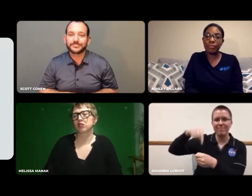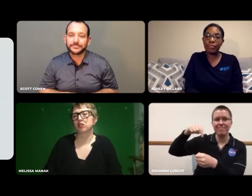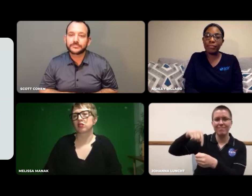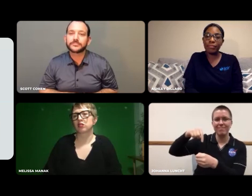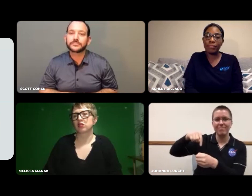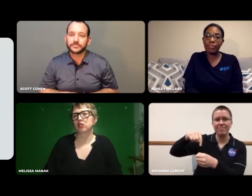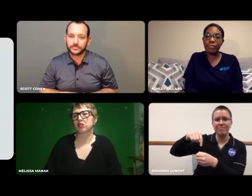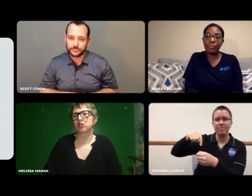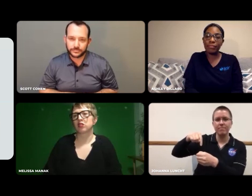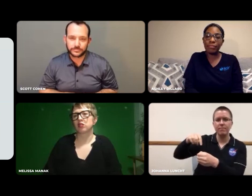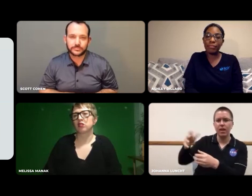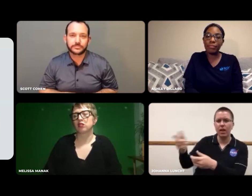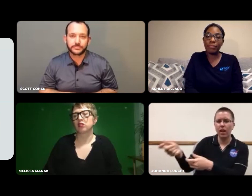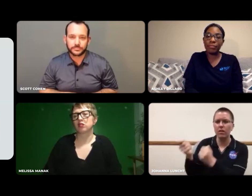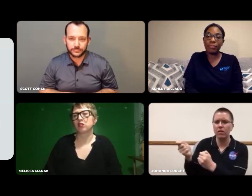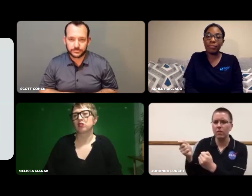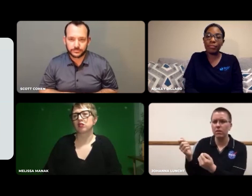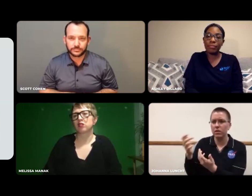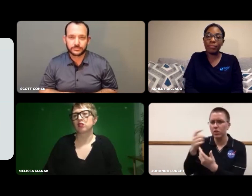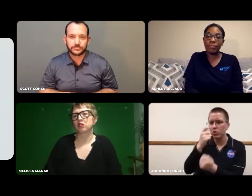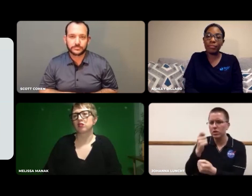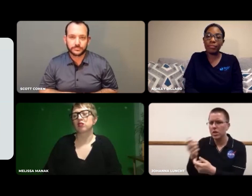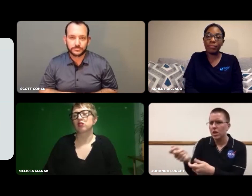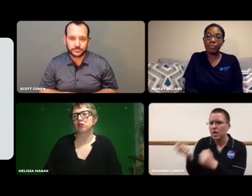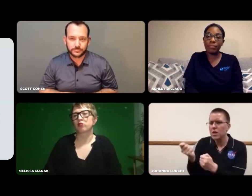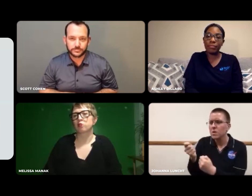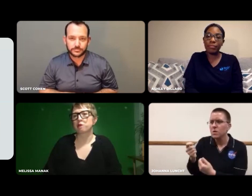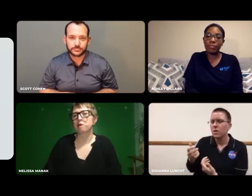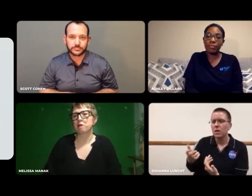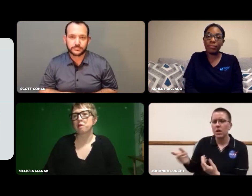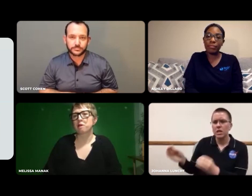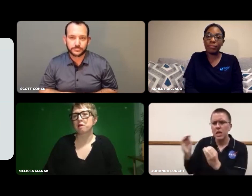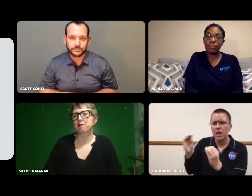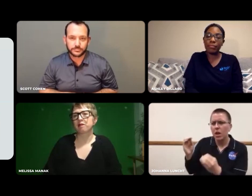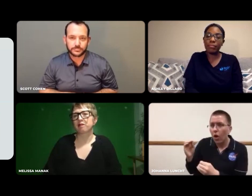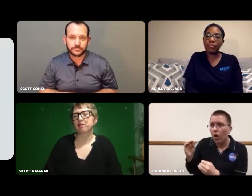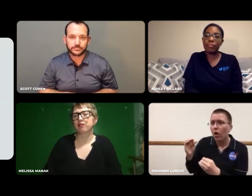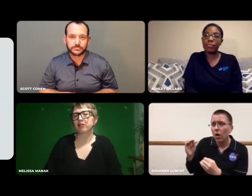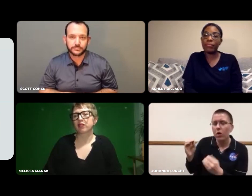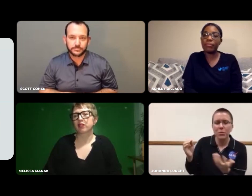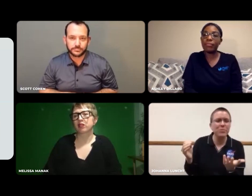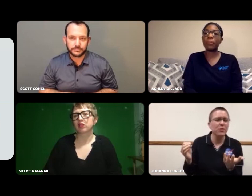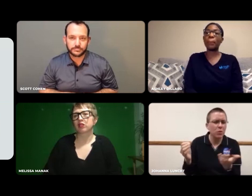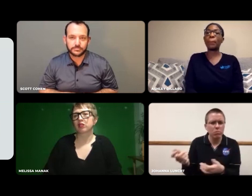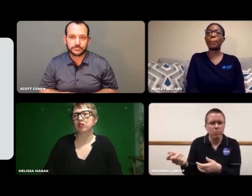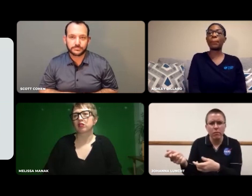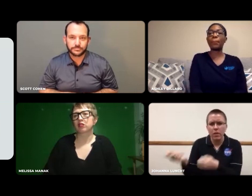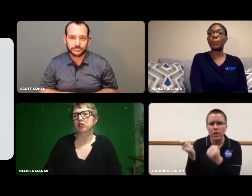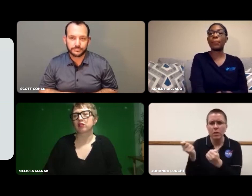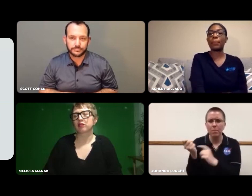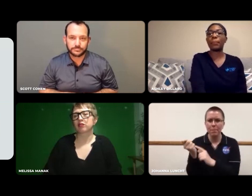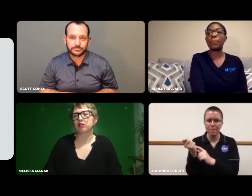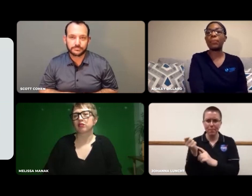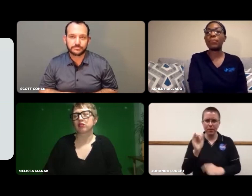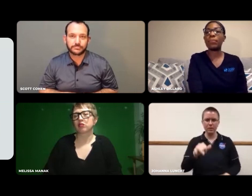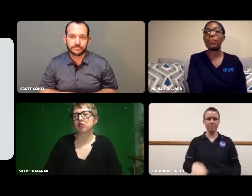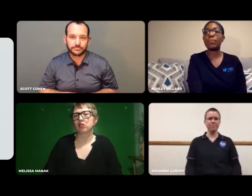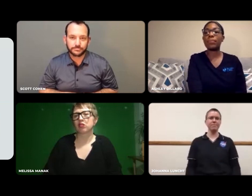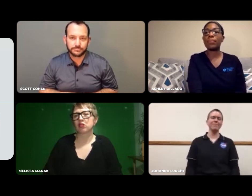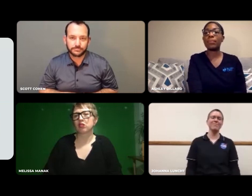That'll get them hooked and interested. Tell the student to teach YOU something.